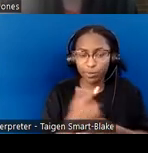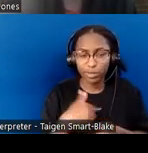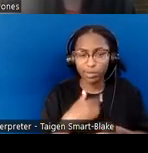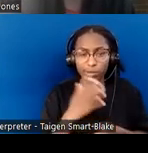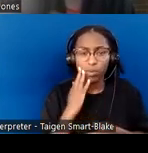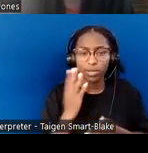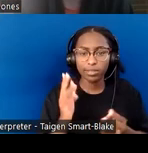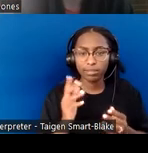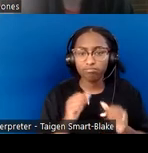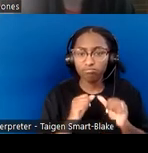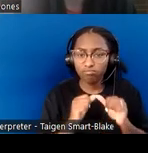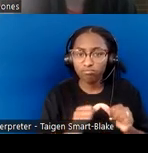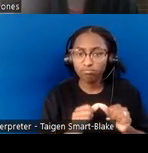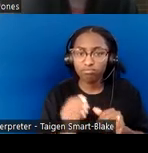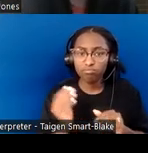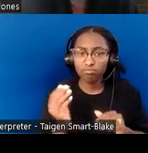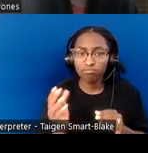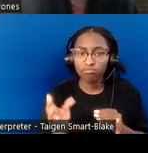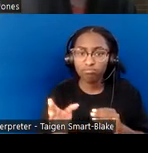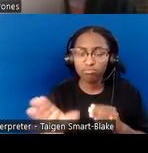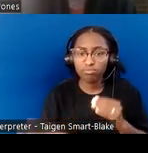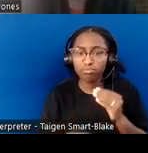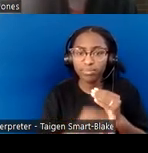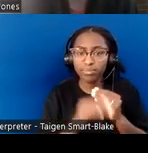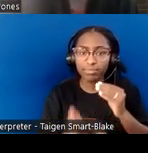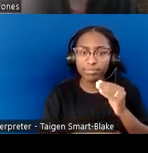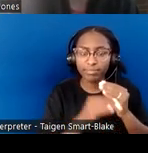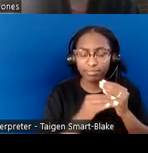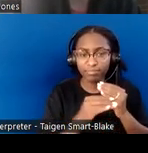that have come through from this conference. Thank you. Now I'm gonna turn it back to Terry.